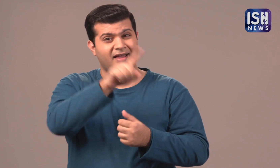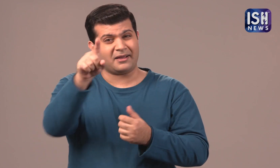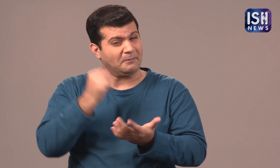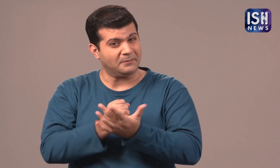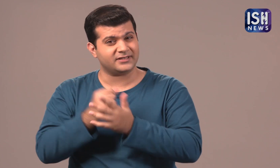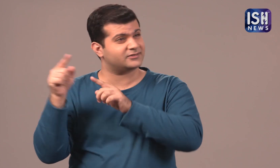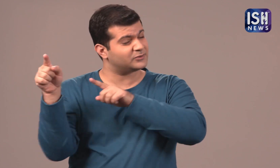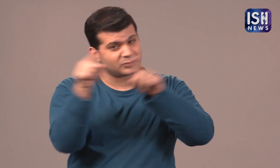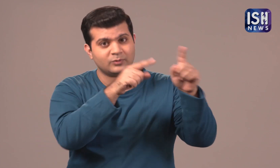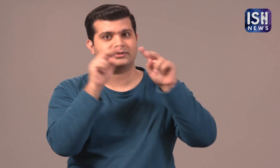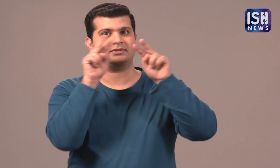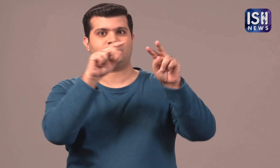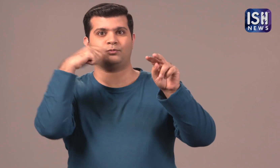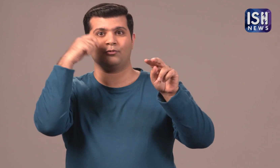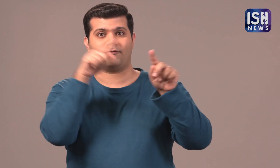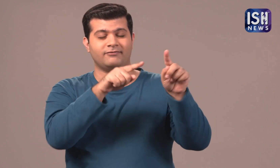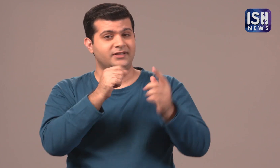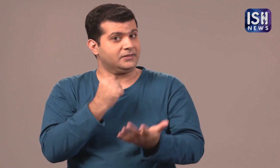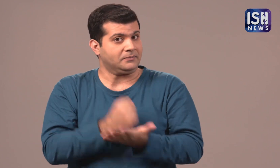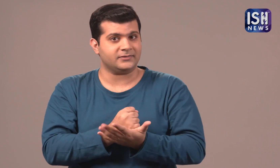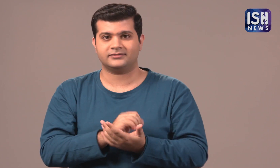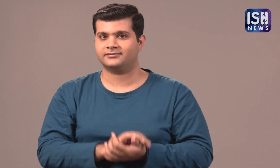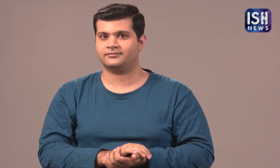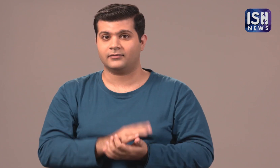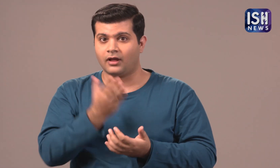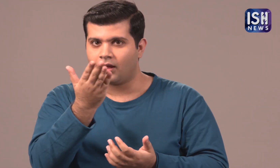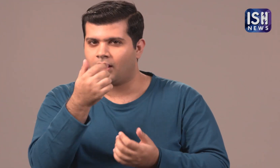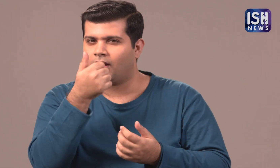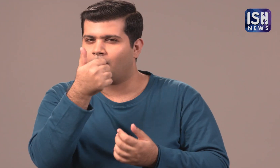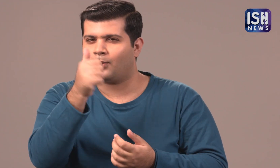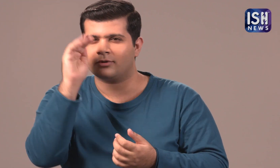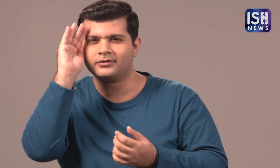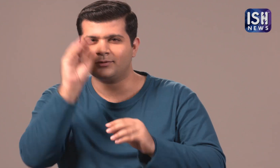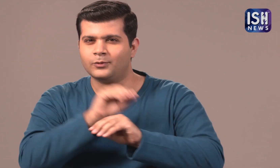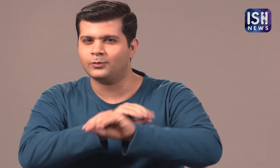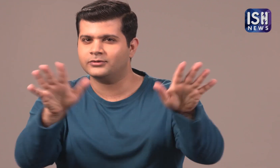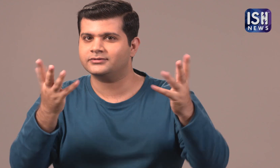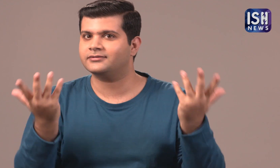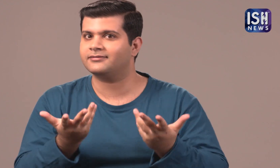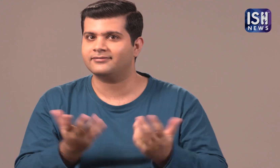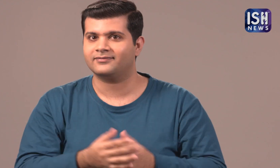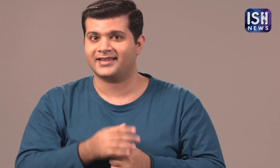You all must go and watch the movie. There is a good news for all of you!